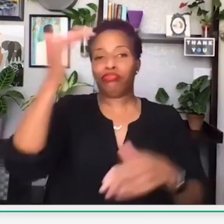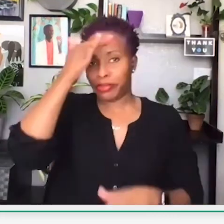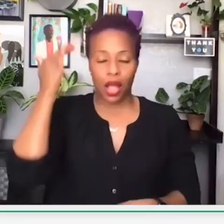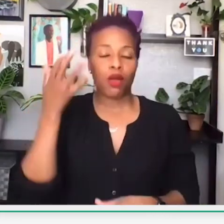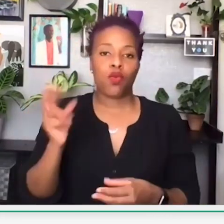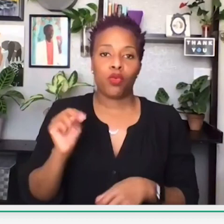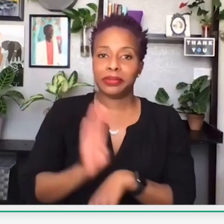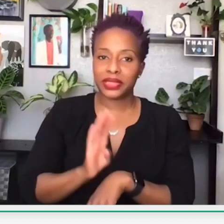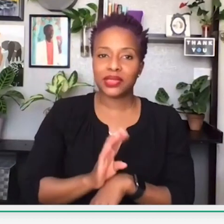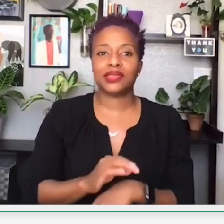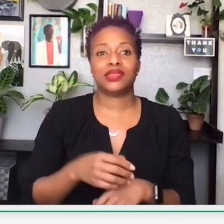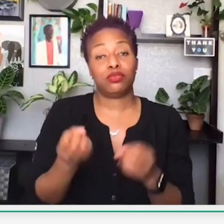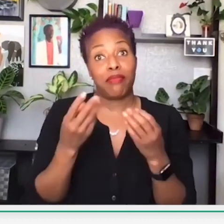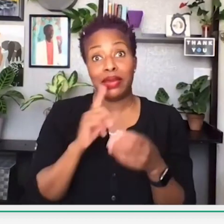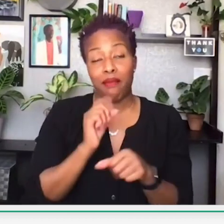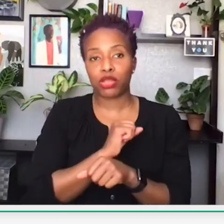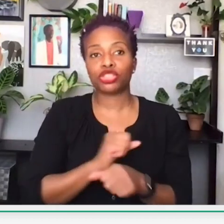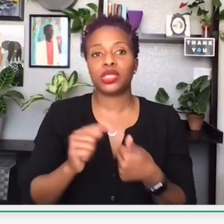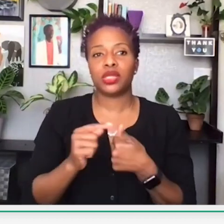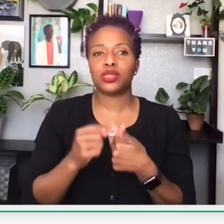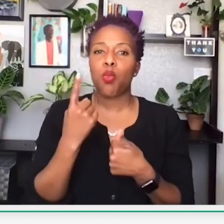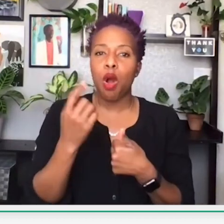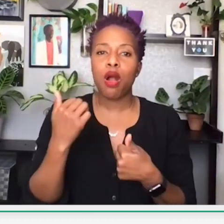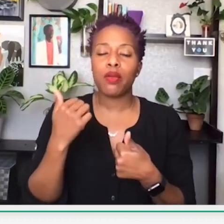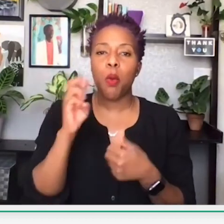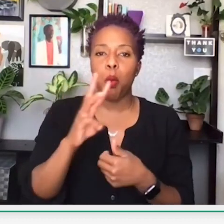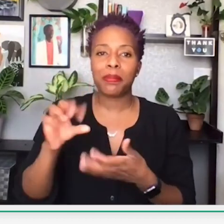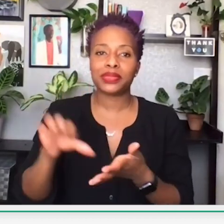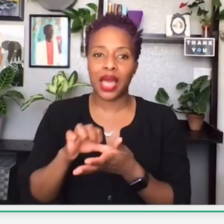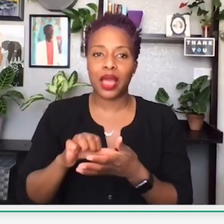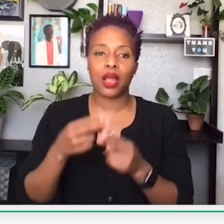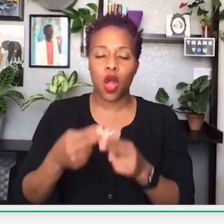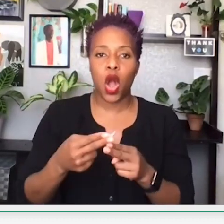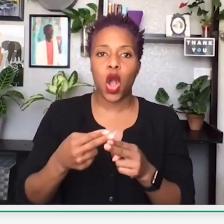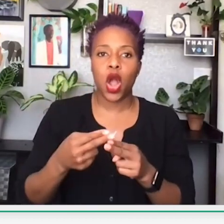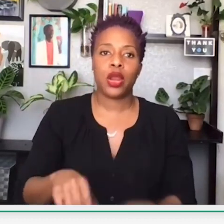Hopefully we'll have more available. But this is just generally black-owned businesses.